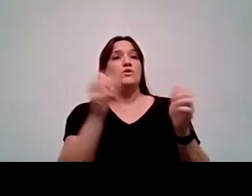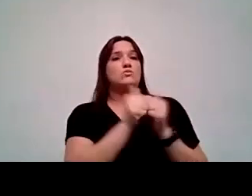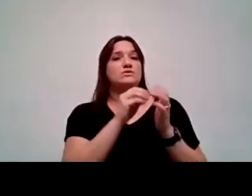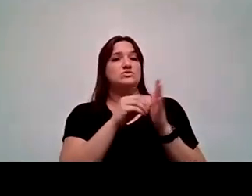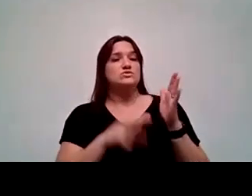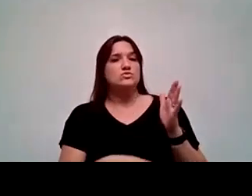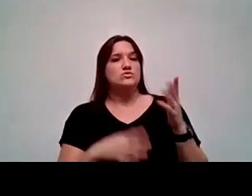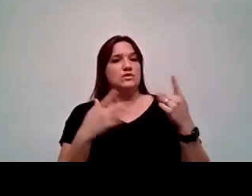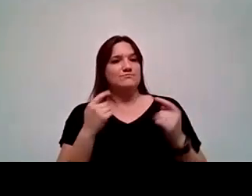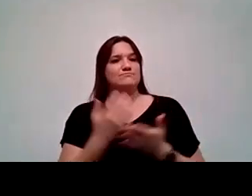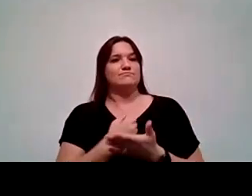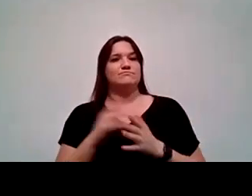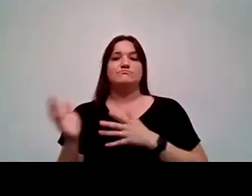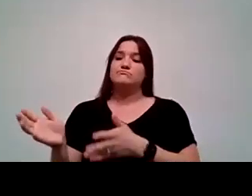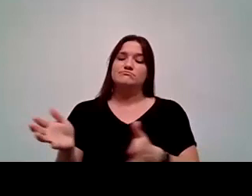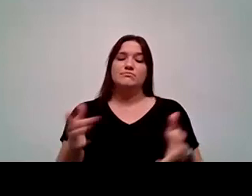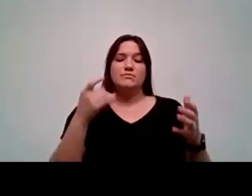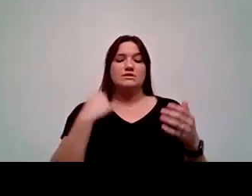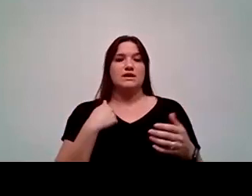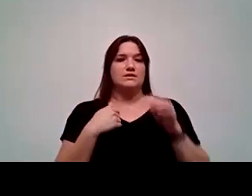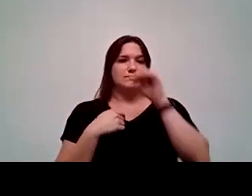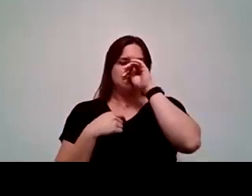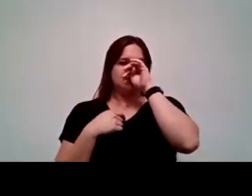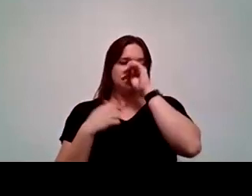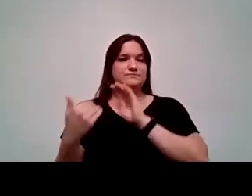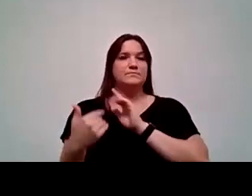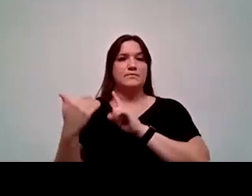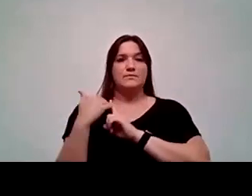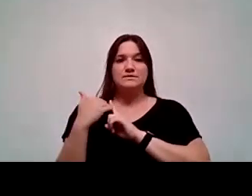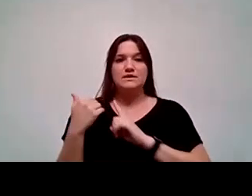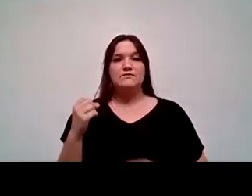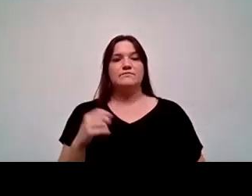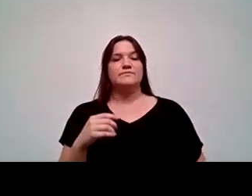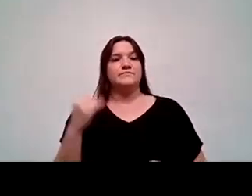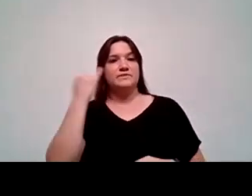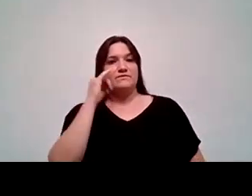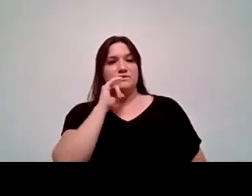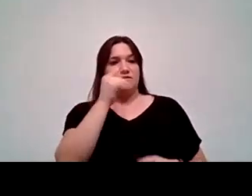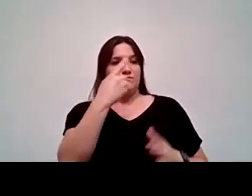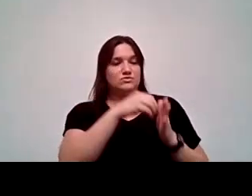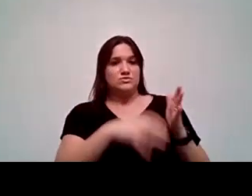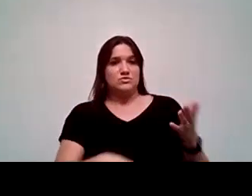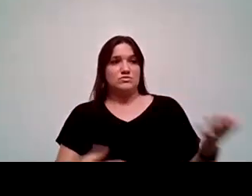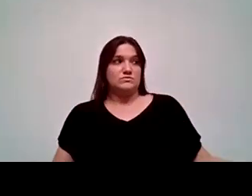I do it because I, I have to remind myself, to remind people that if it wasn't for our students and, you know, what are we doing here?